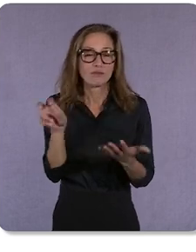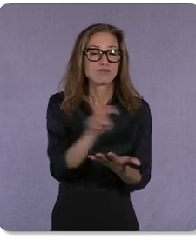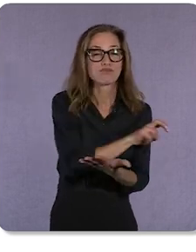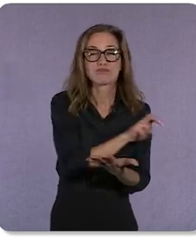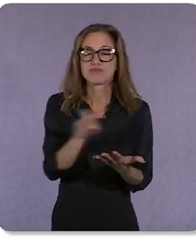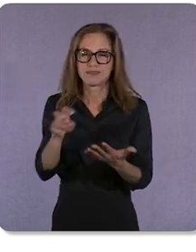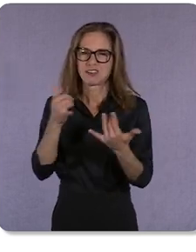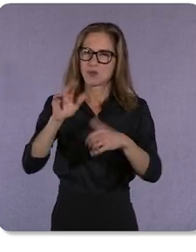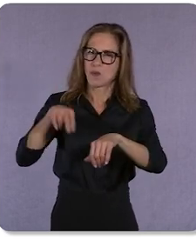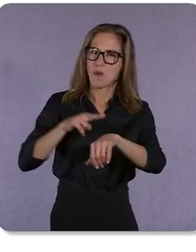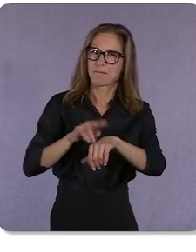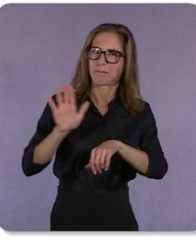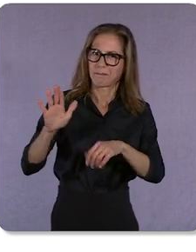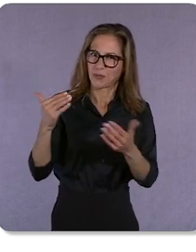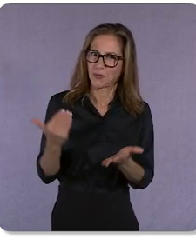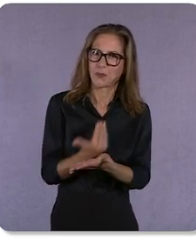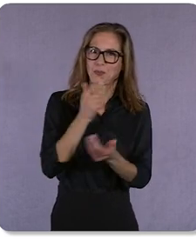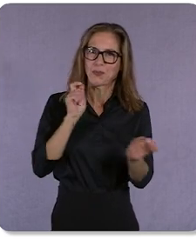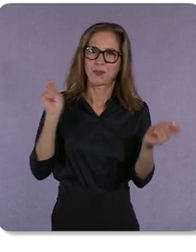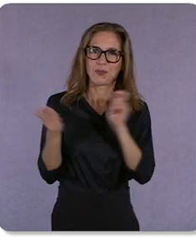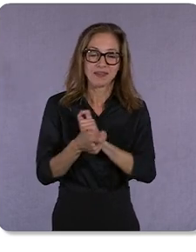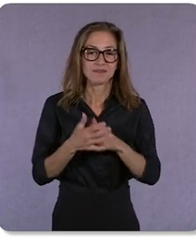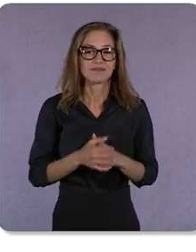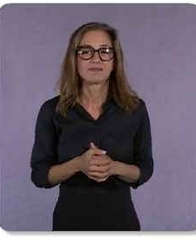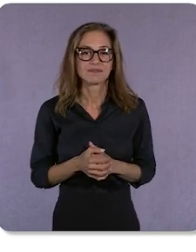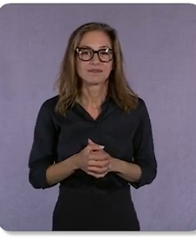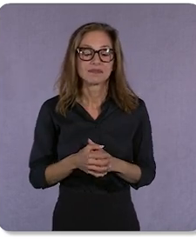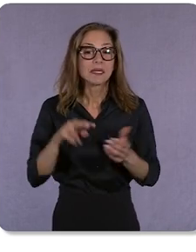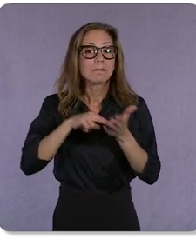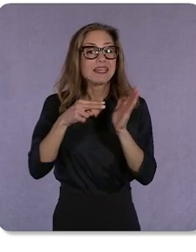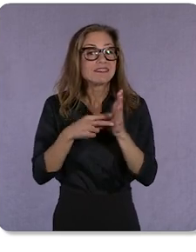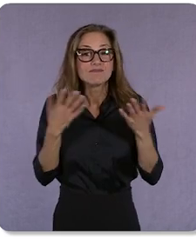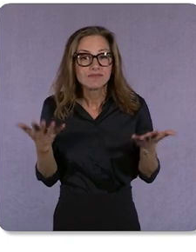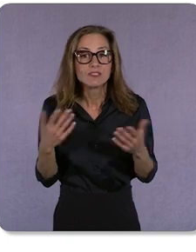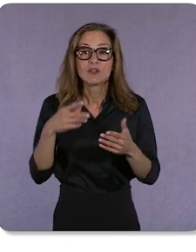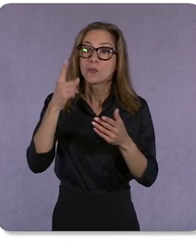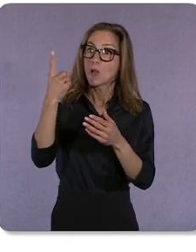Meaning that no two shoppers are the same or predictable.